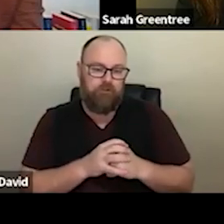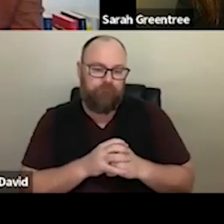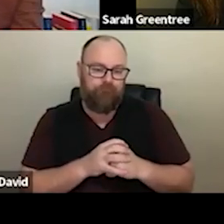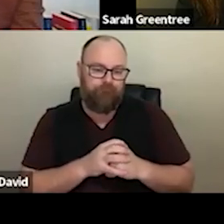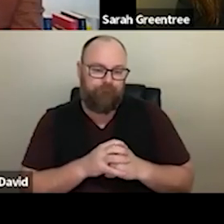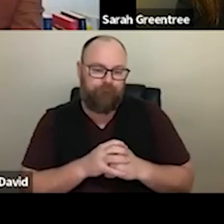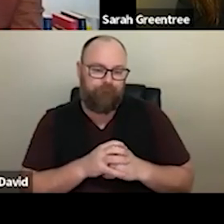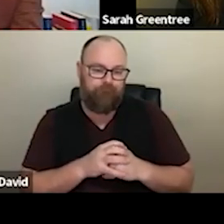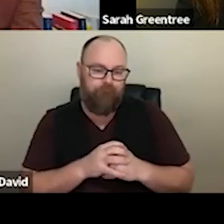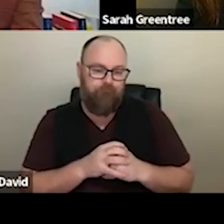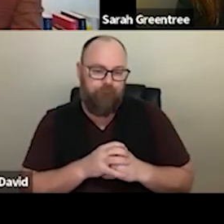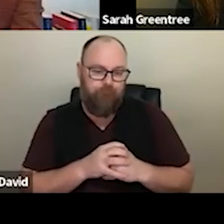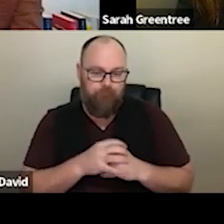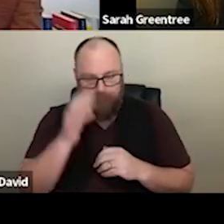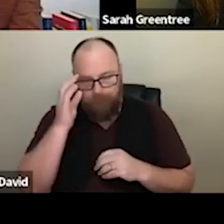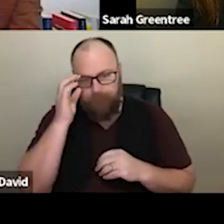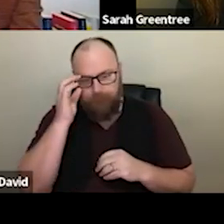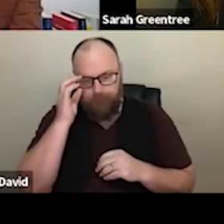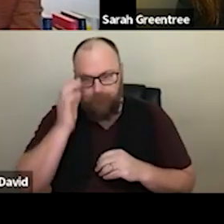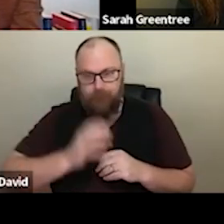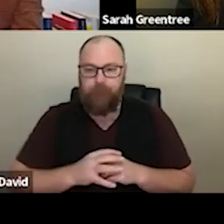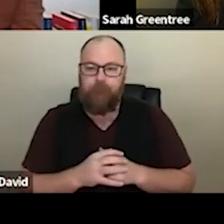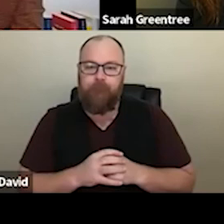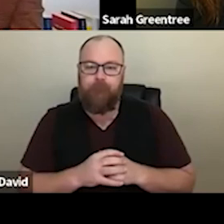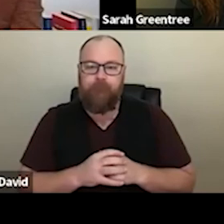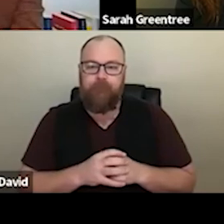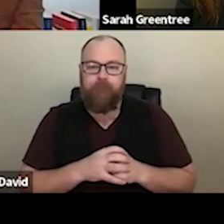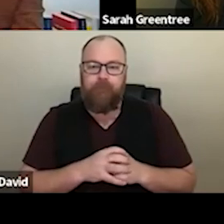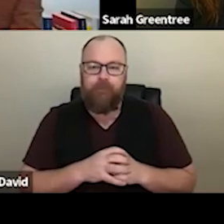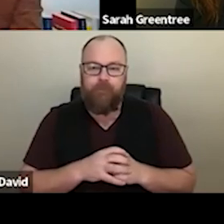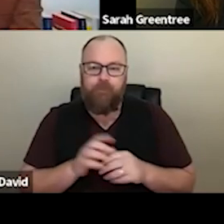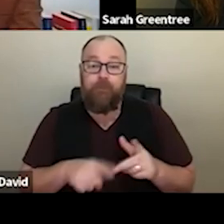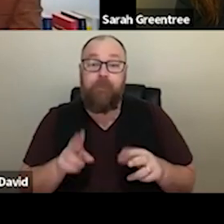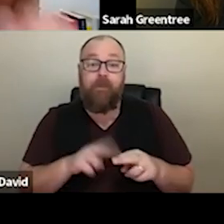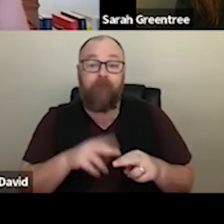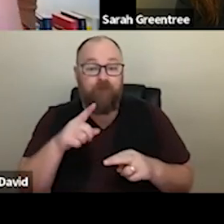so I would suggest, if they are, If you're auspicious, organization is applying that Anna's practical. you are an auspice organisation applying